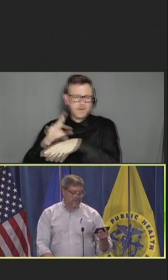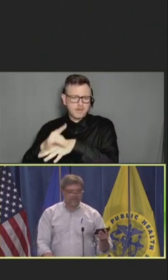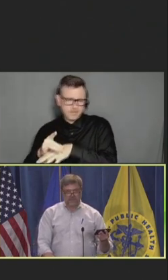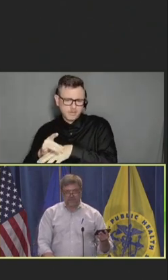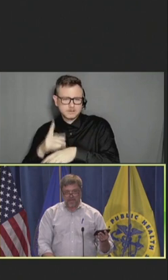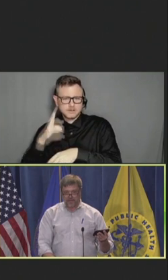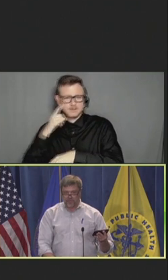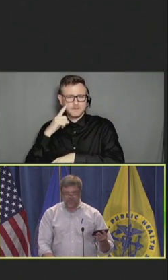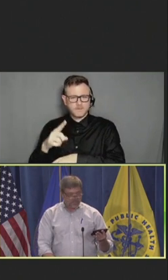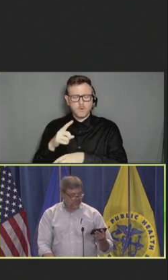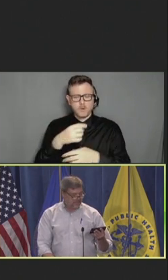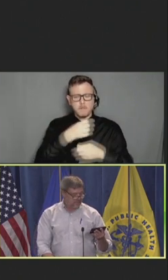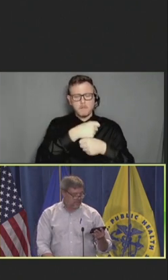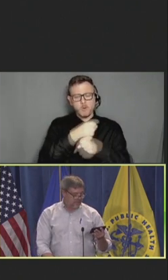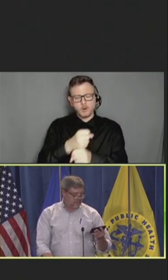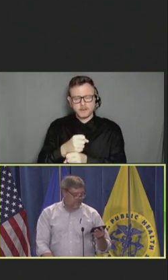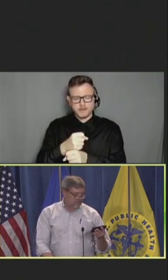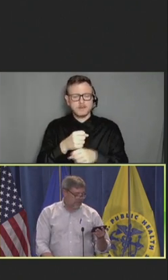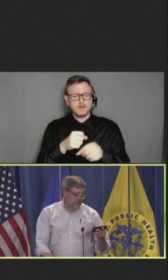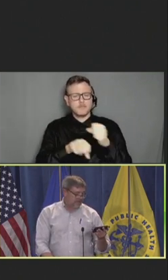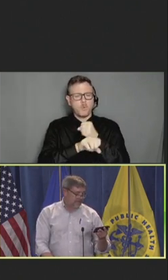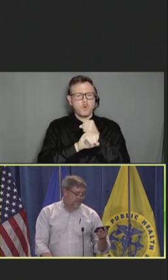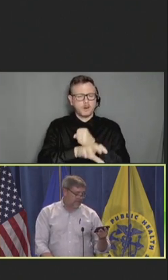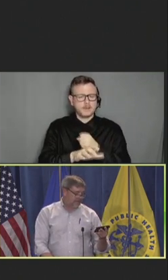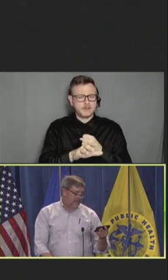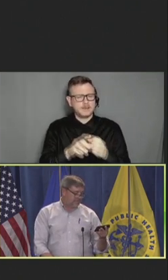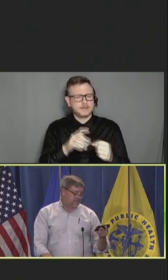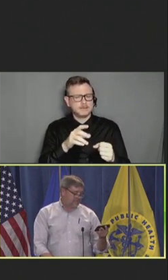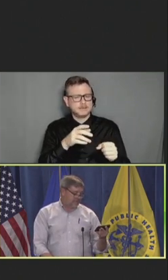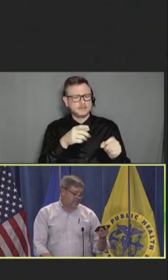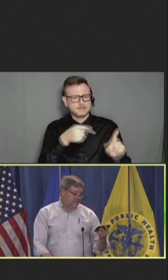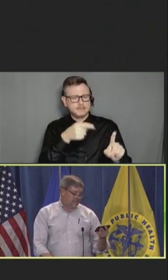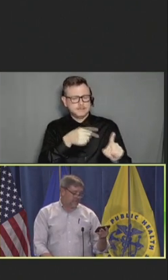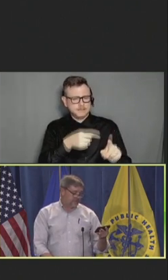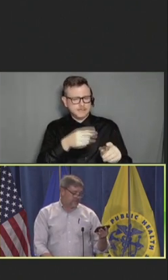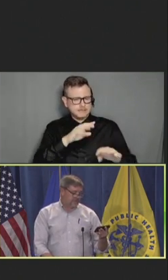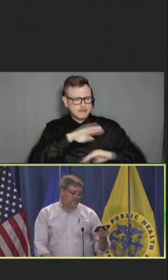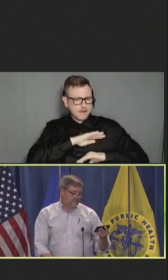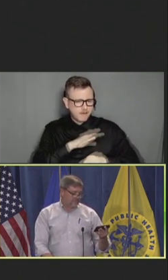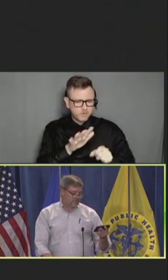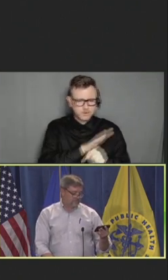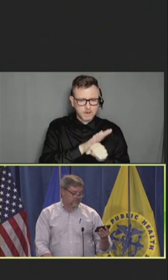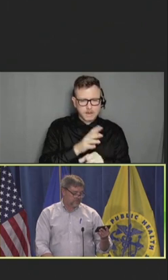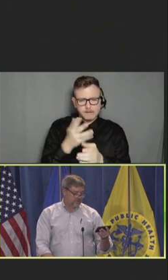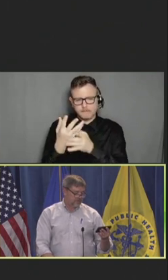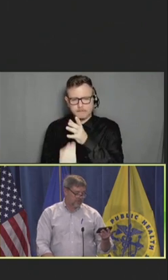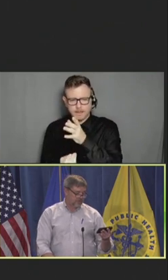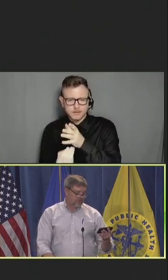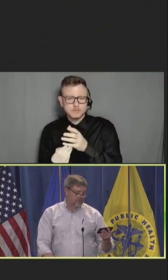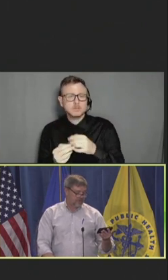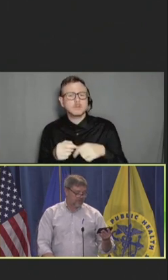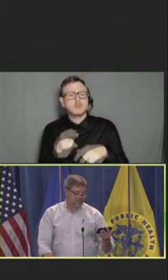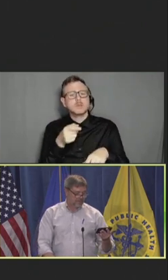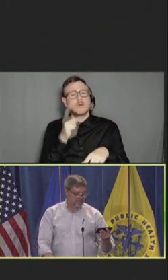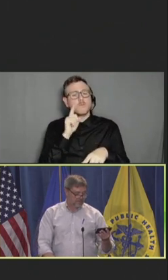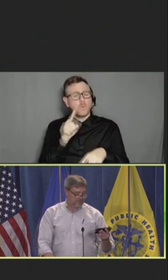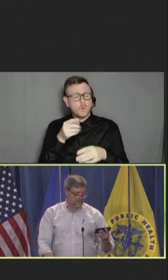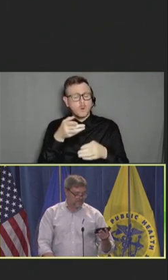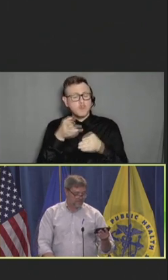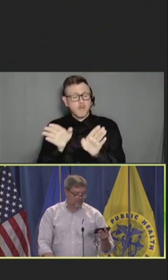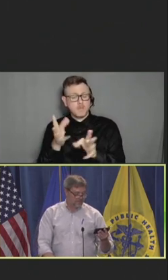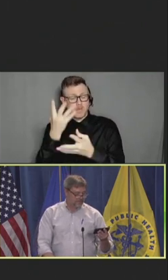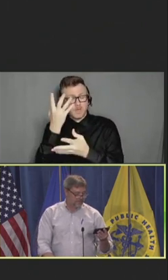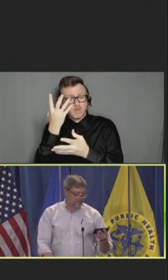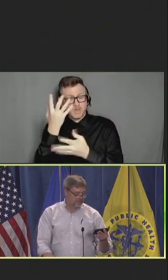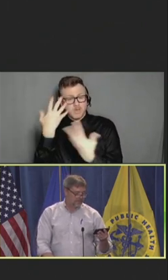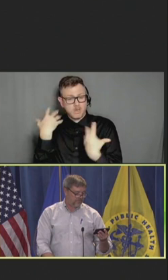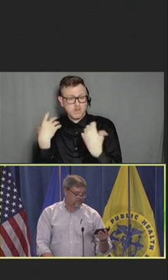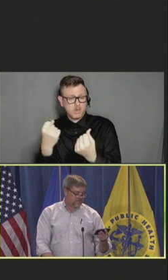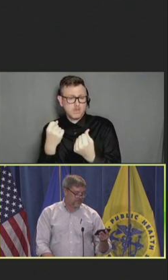and adequacy; identify gaps in public health needs versus available and development-stage